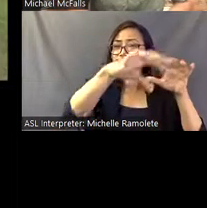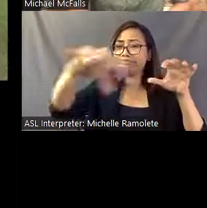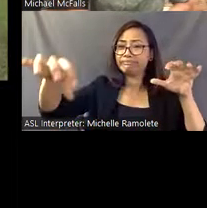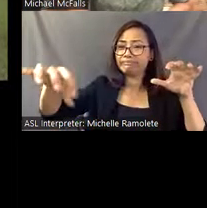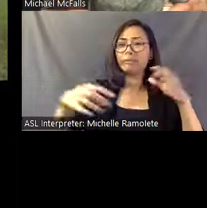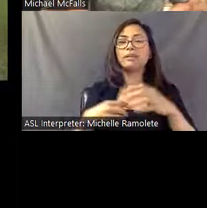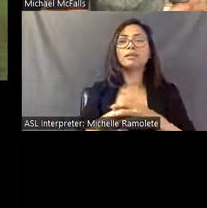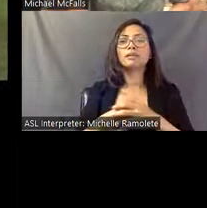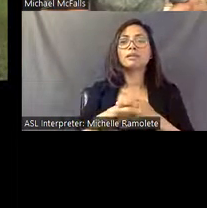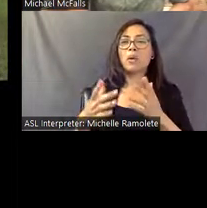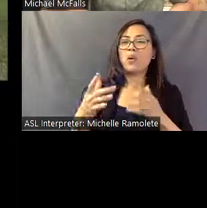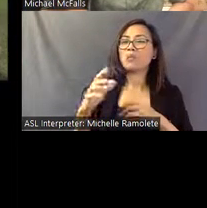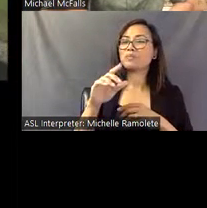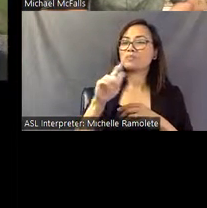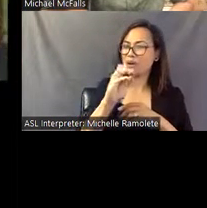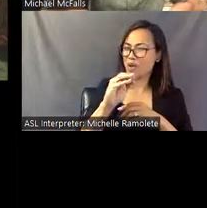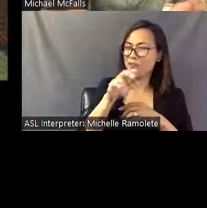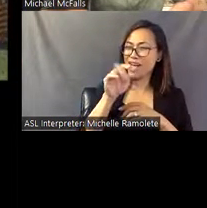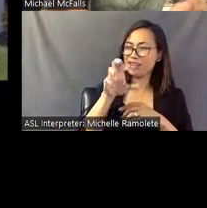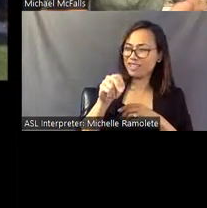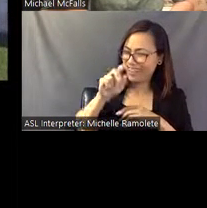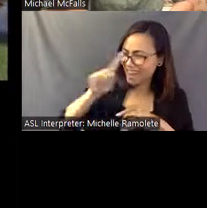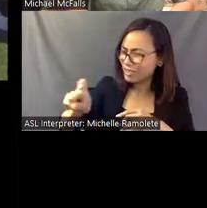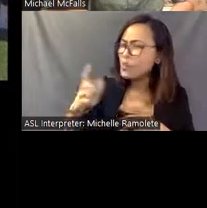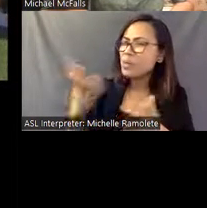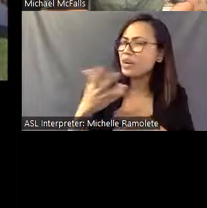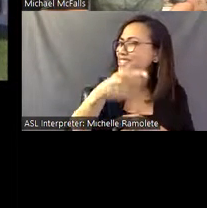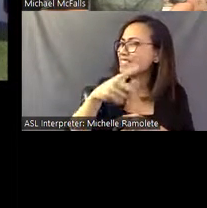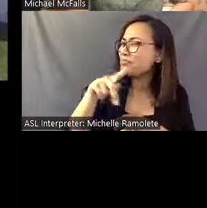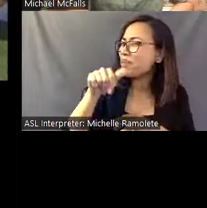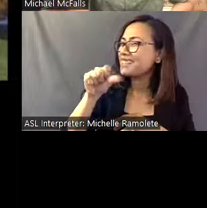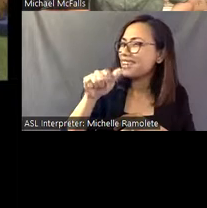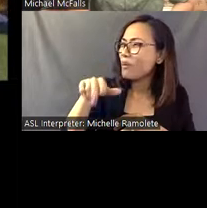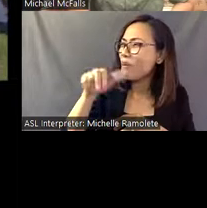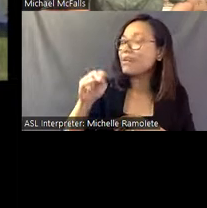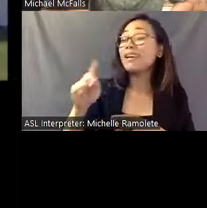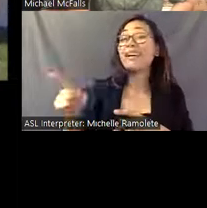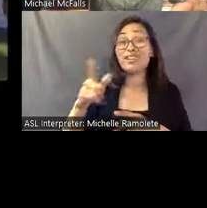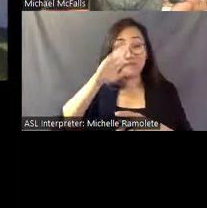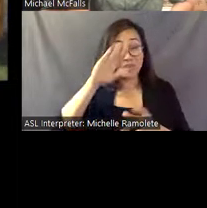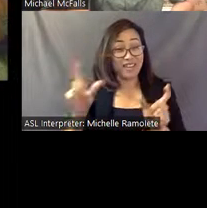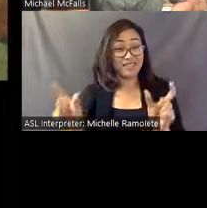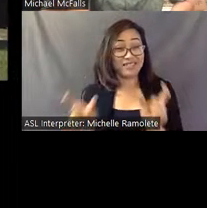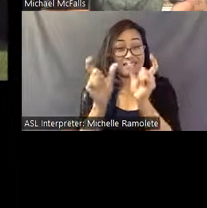In the Tom Patterson book, he says, "Pasa is Spanish for 'the past' and quan is an East